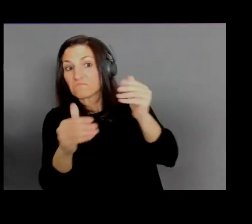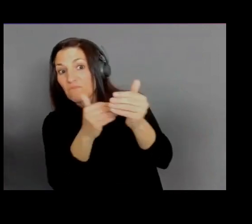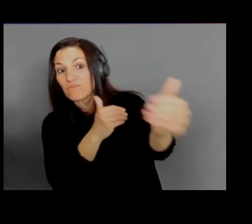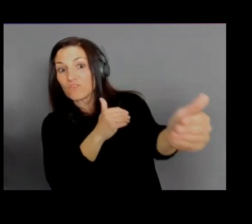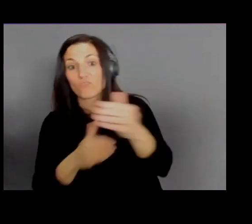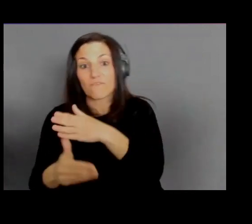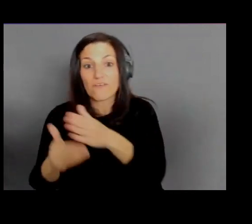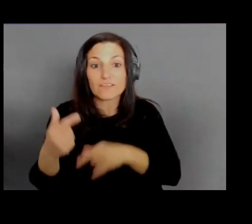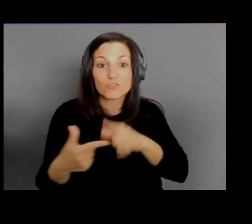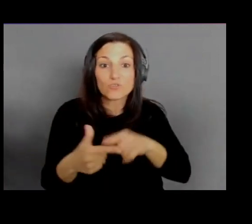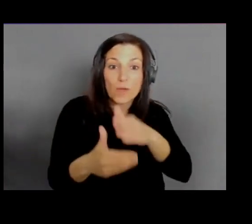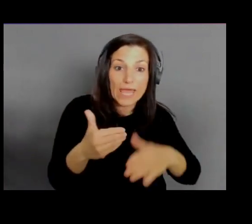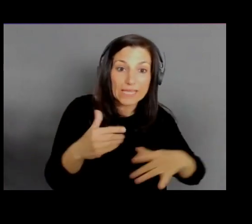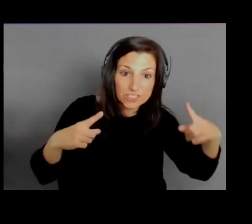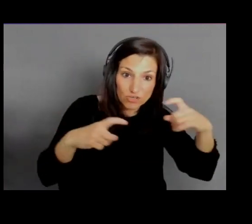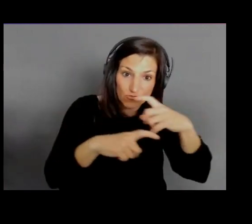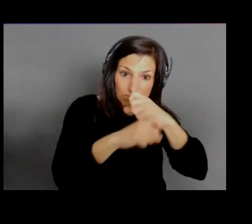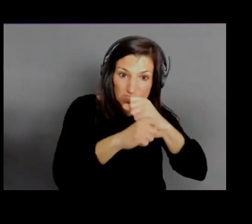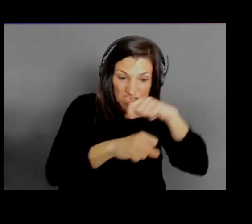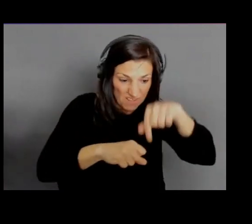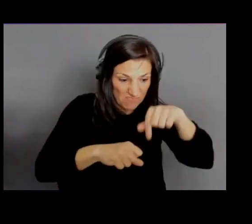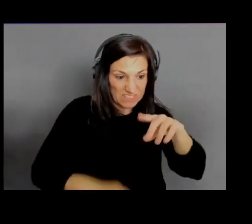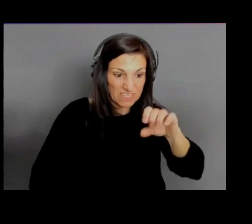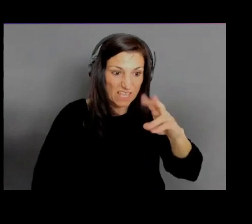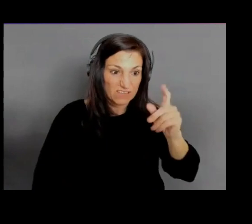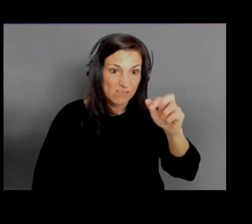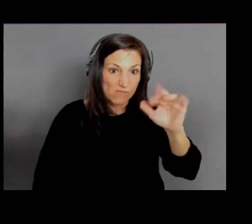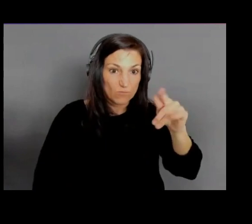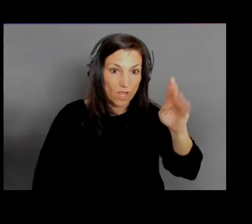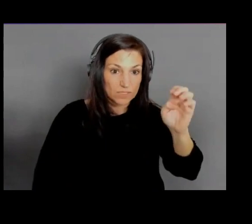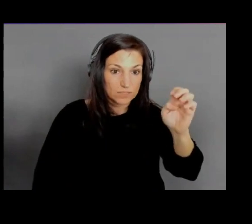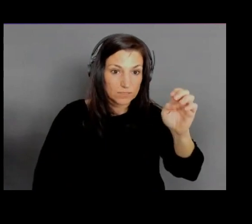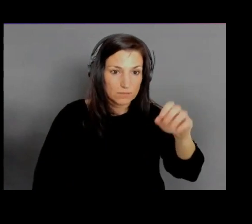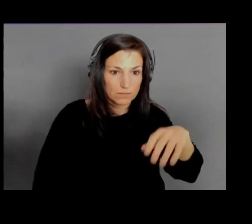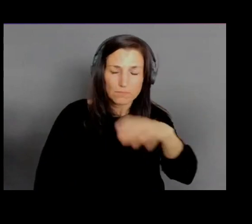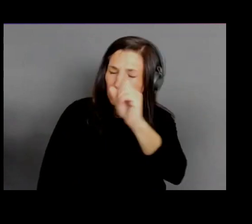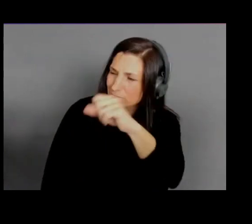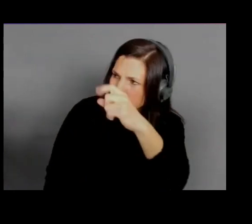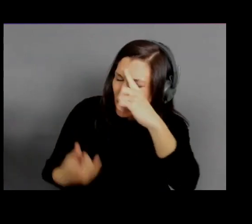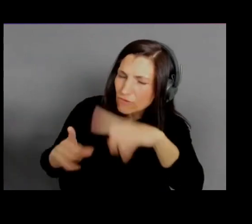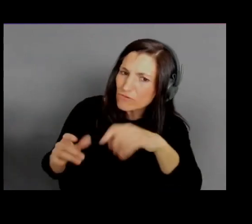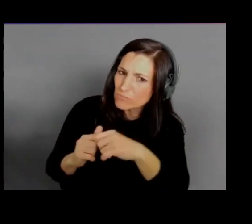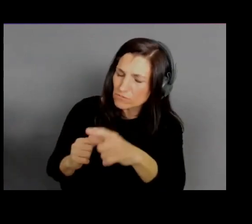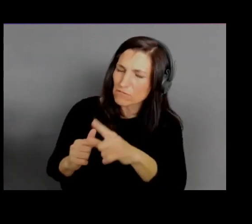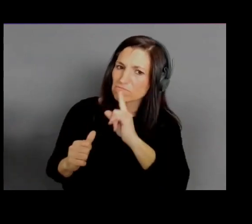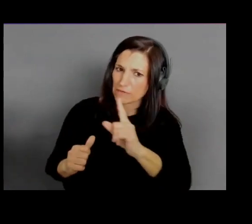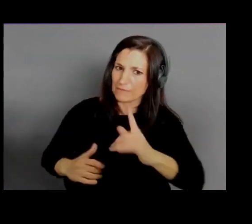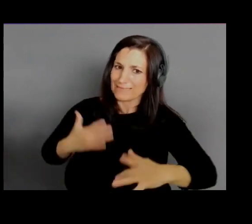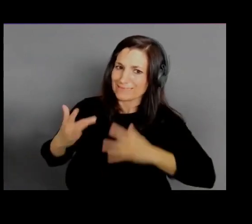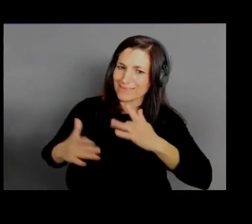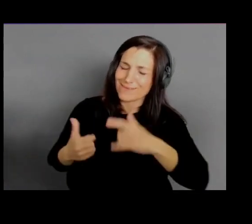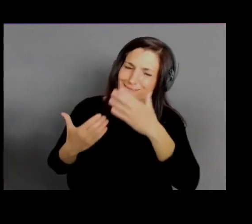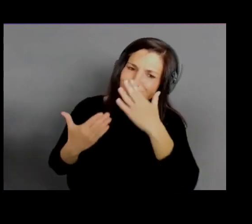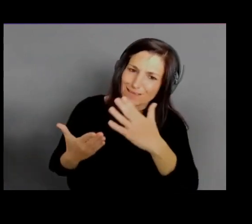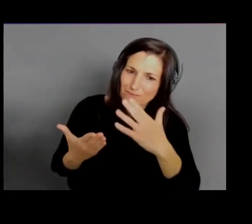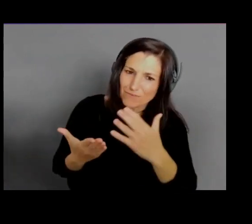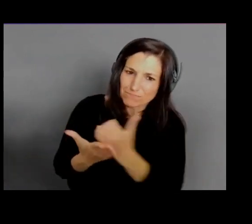I think that's super exciting. I really appreciate you taking time out to show us Wickr and talk to us about it and how you're really revolutionizing